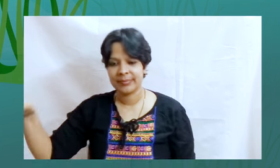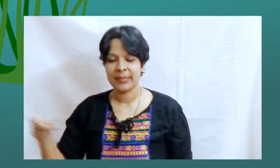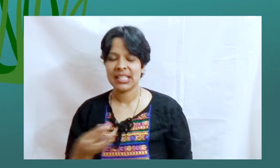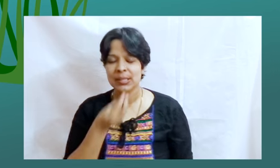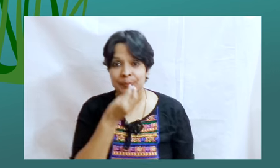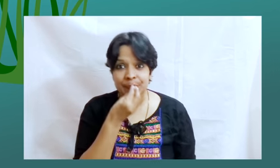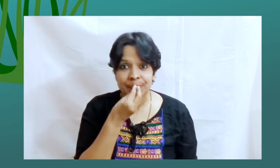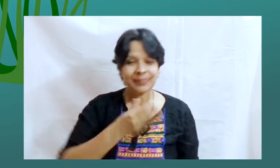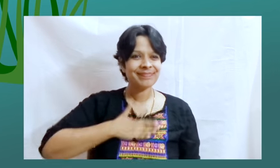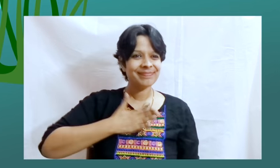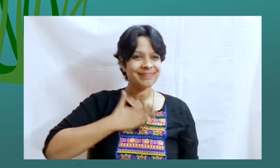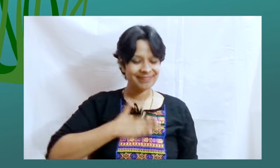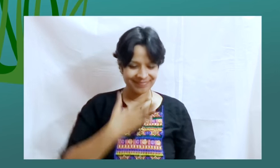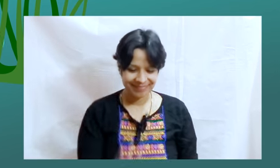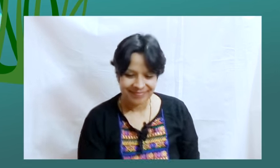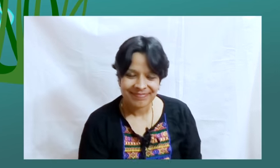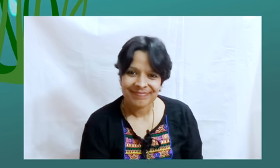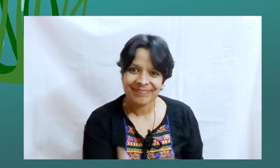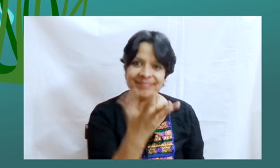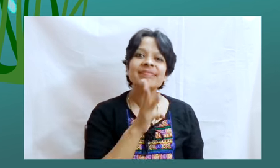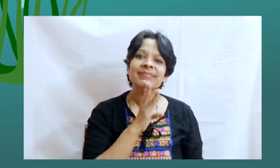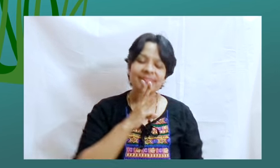He decided that he would even eat the plants that grow in the water!